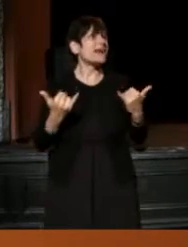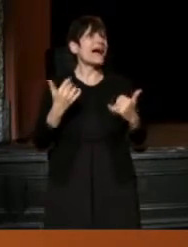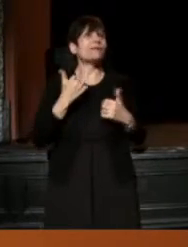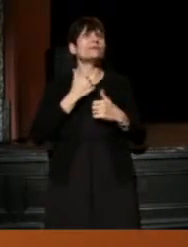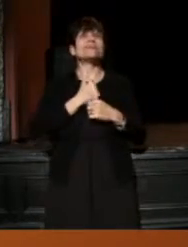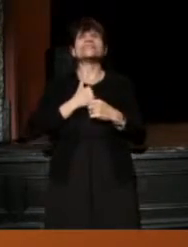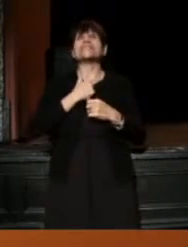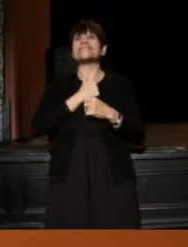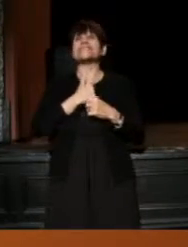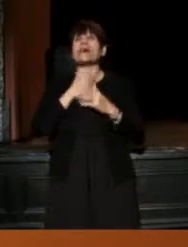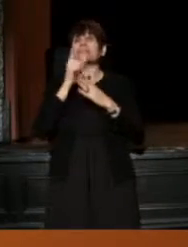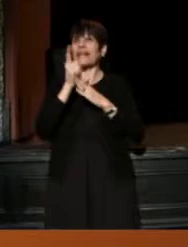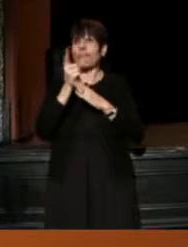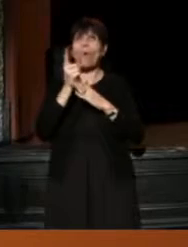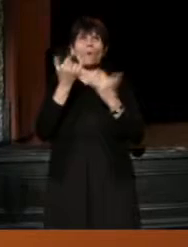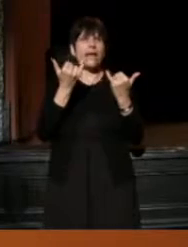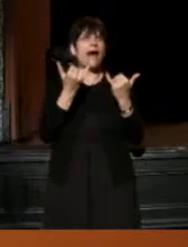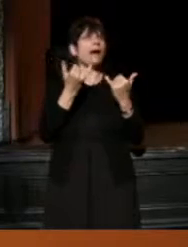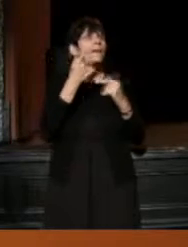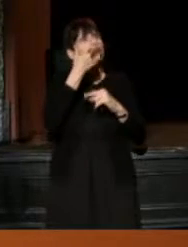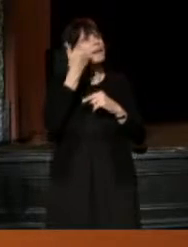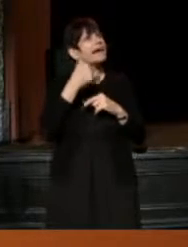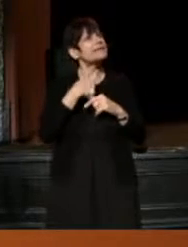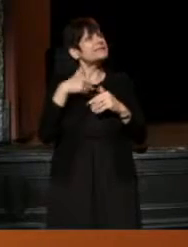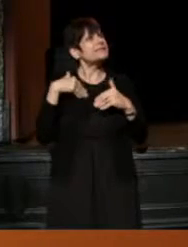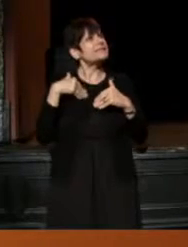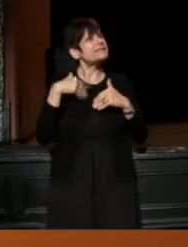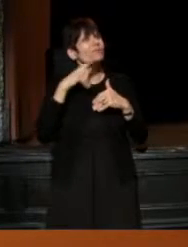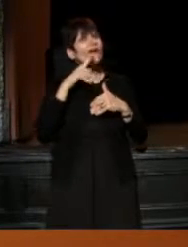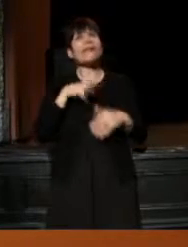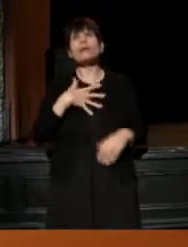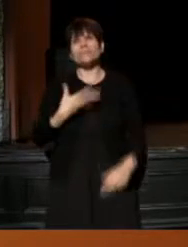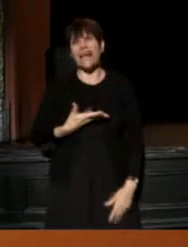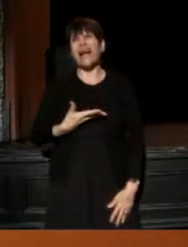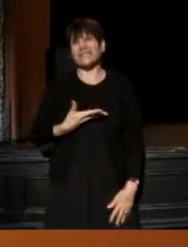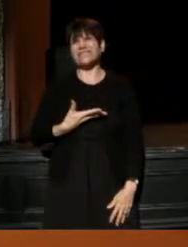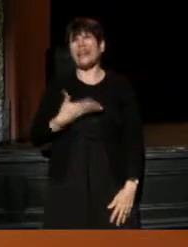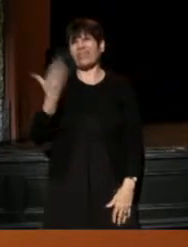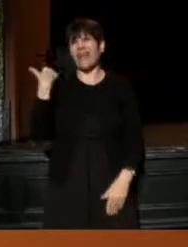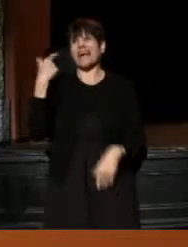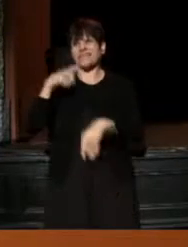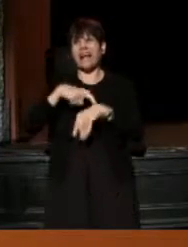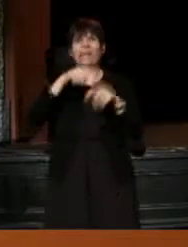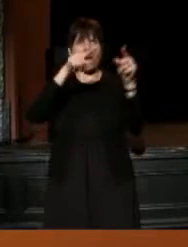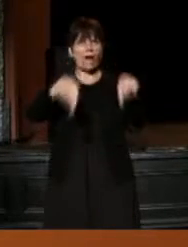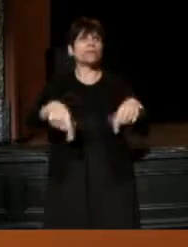just to take the moment to do it, it's because I got really upset the last time I was here.